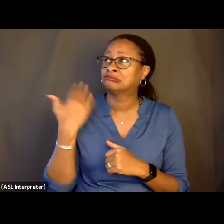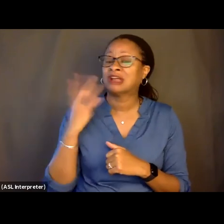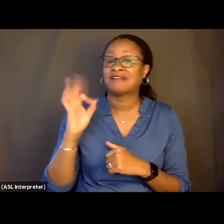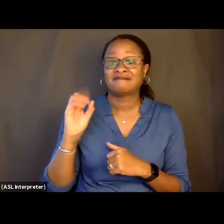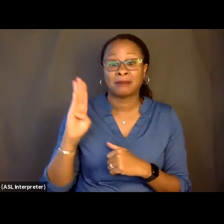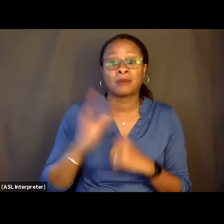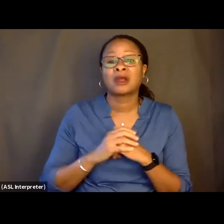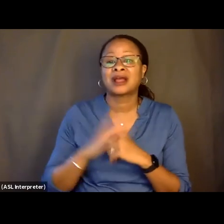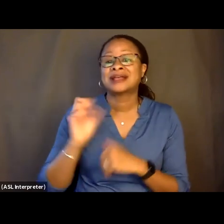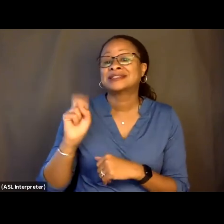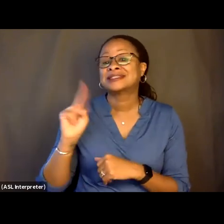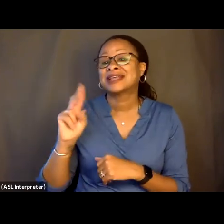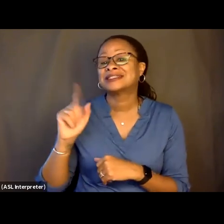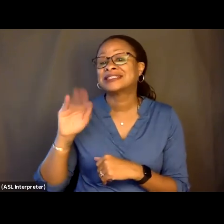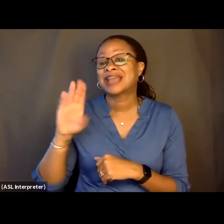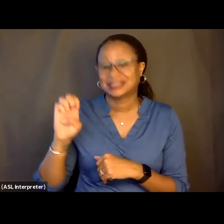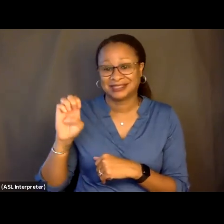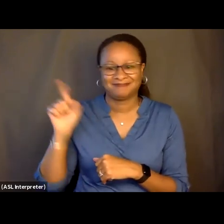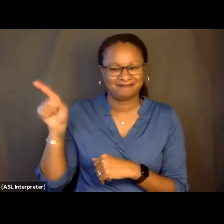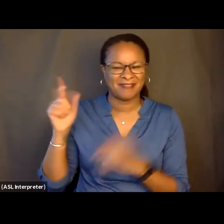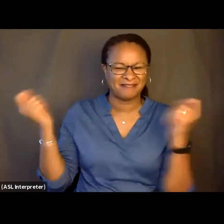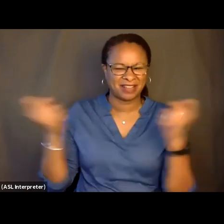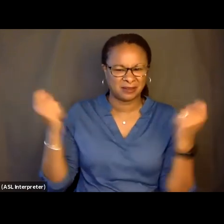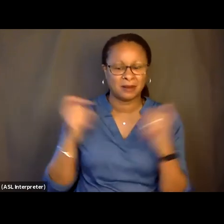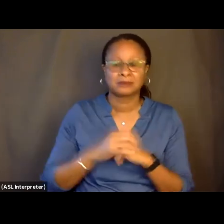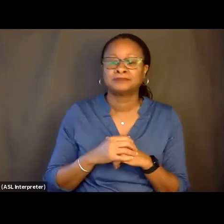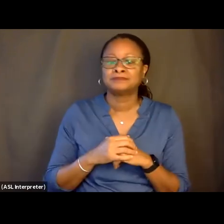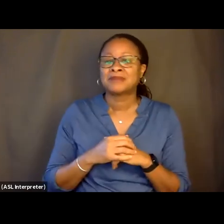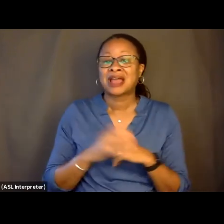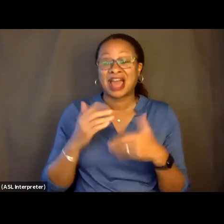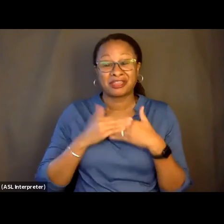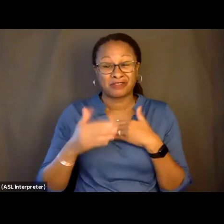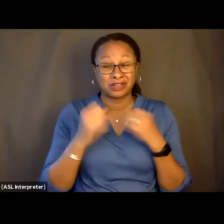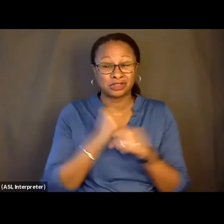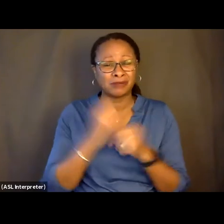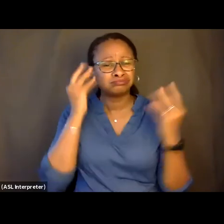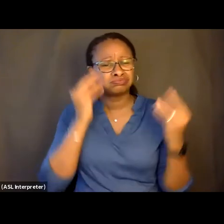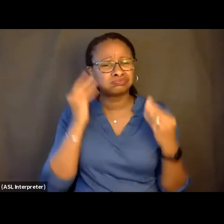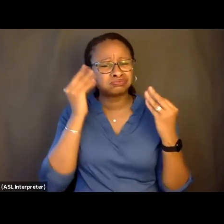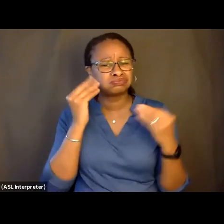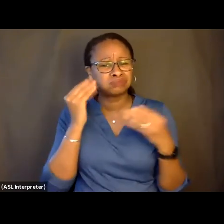And it gave me an opportunity to spend the rest of the year thinking about it before I had the chance to revisit